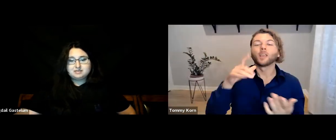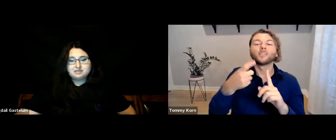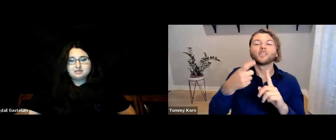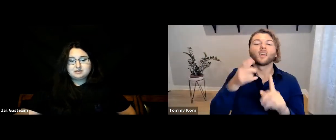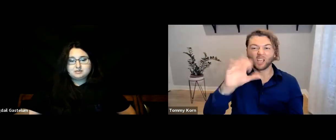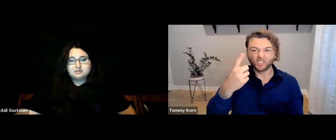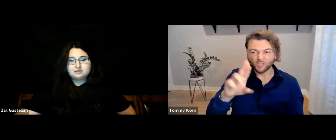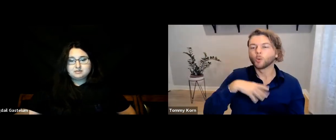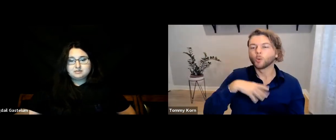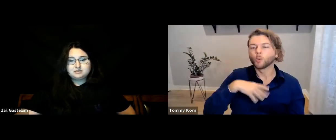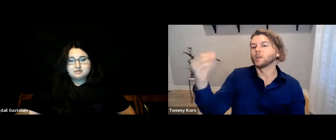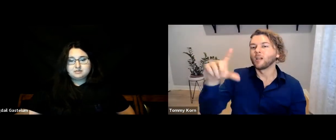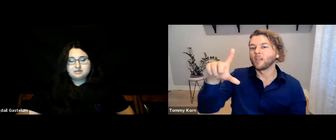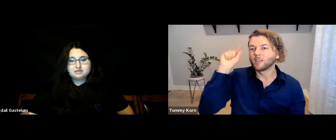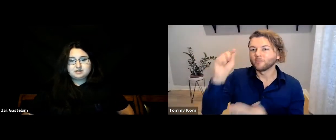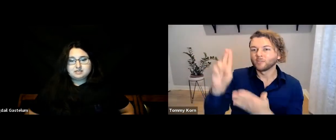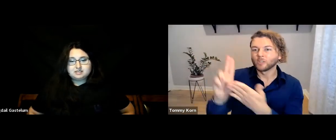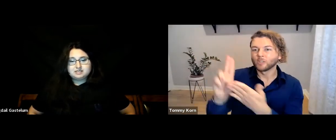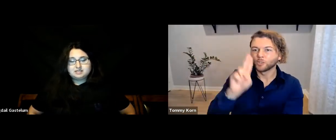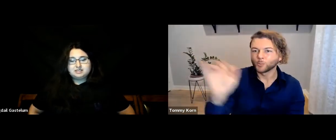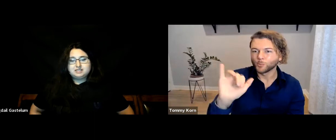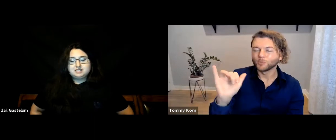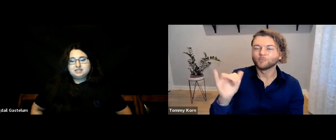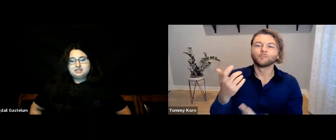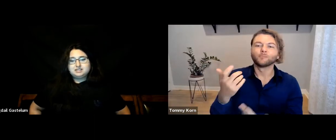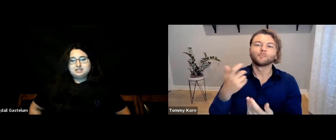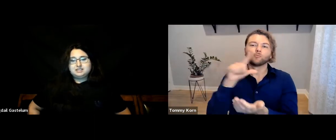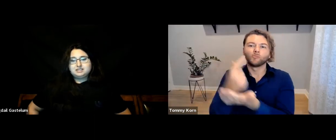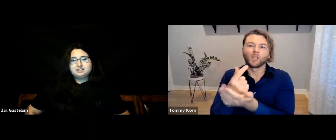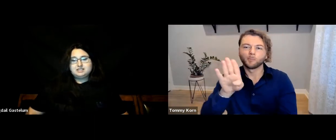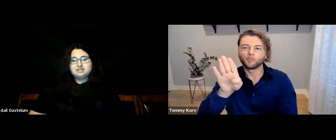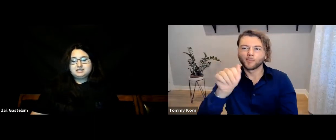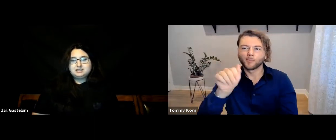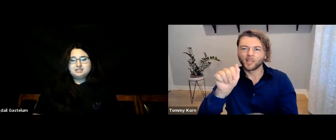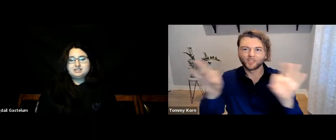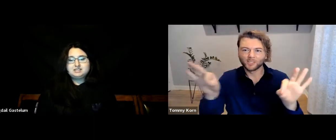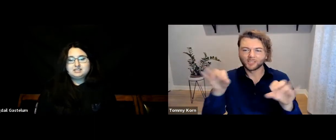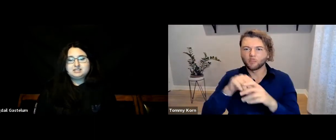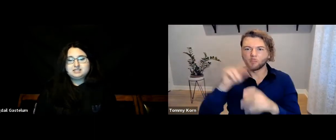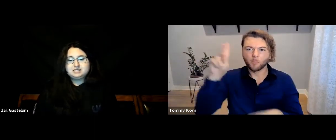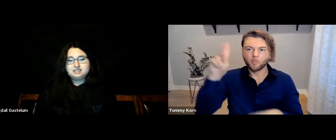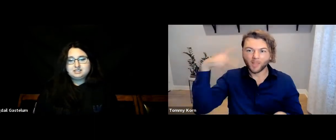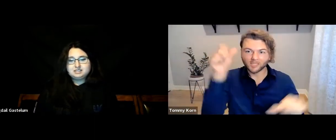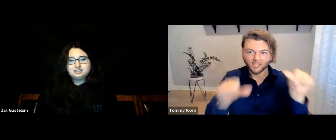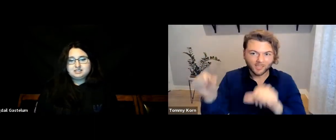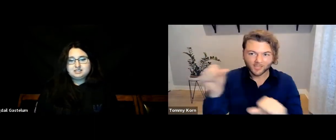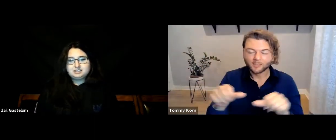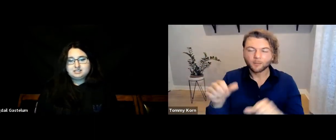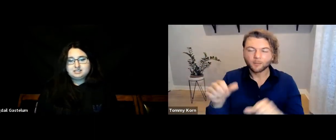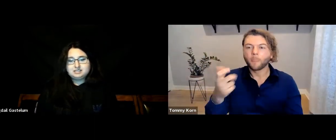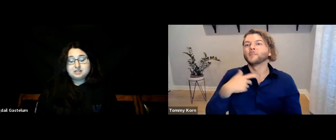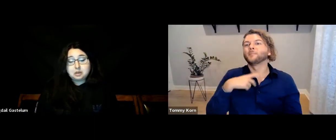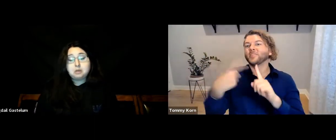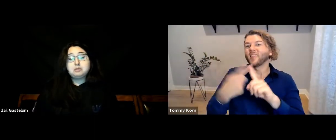Anyways, I graduated from CSDR then went to Gallaudet University. I graduated with my BA in Political Science, and--